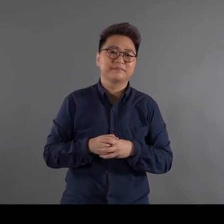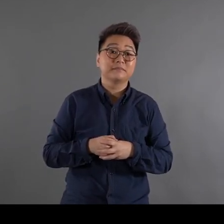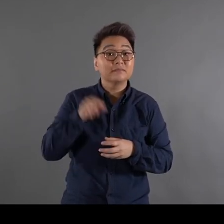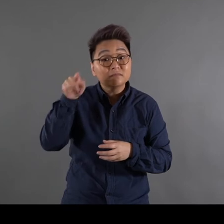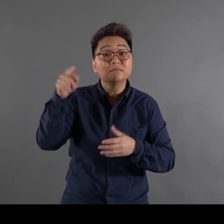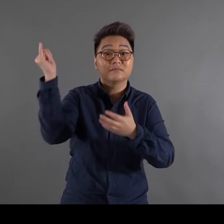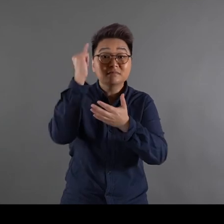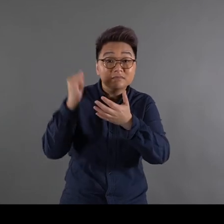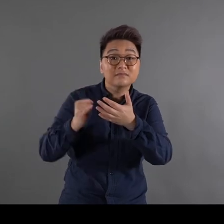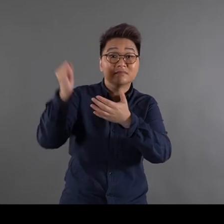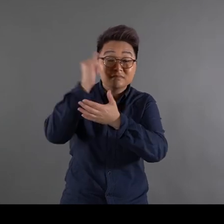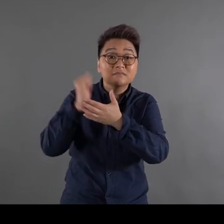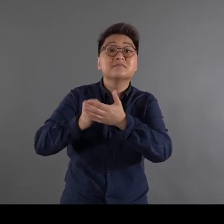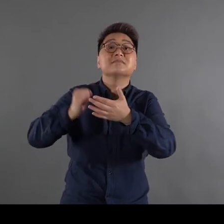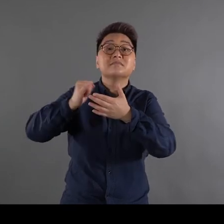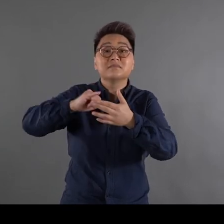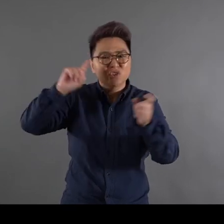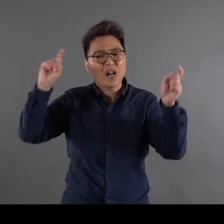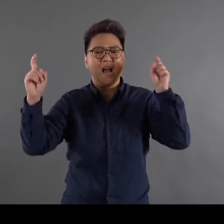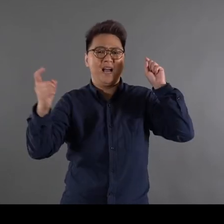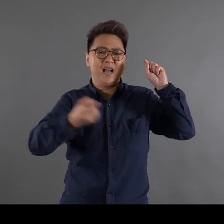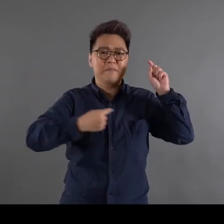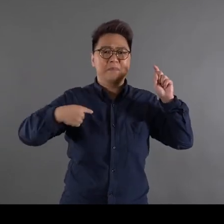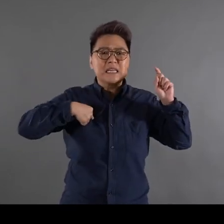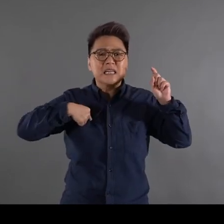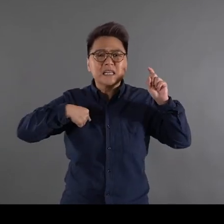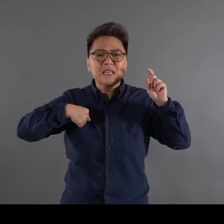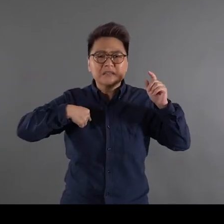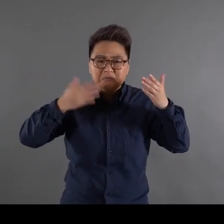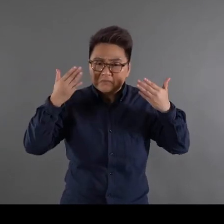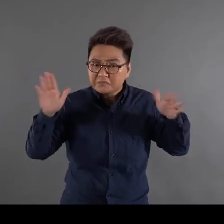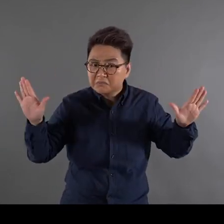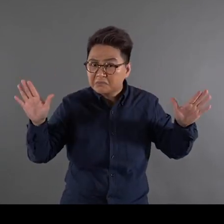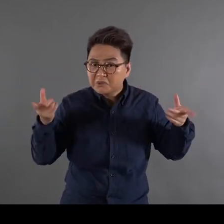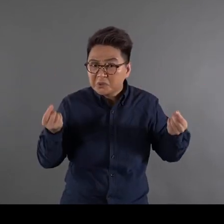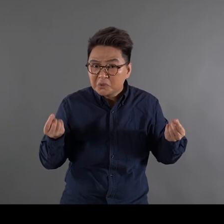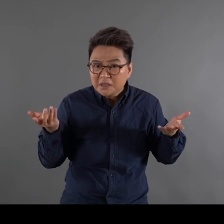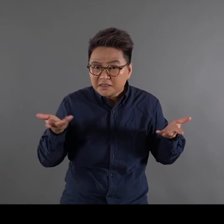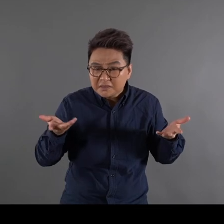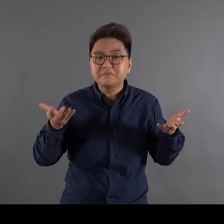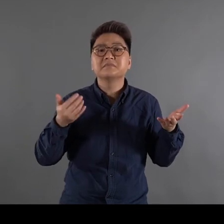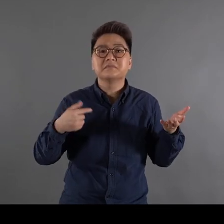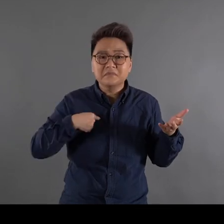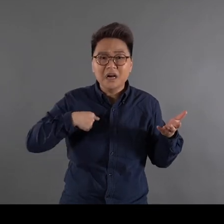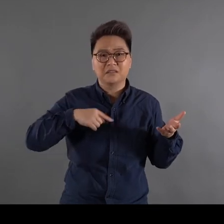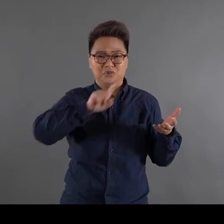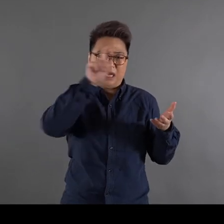As you paint you enter this state in which you don’t know what you are painting Then you ask yourself